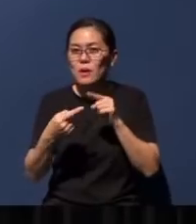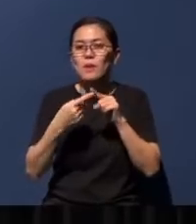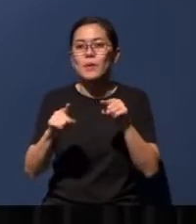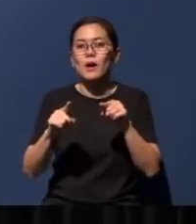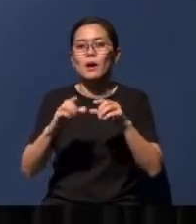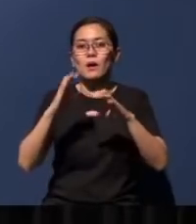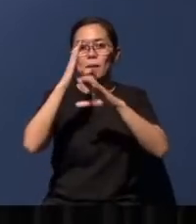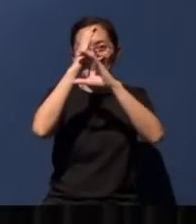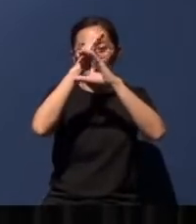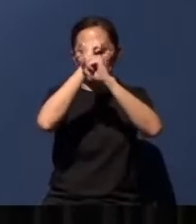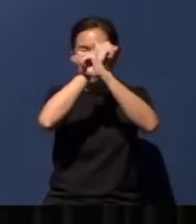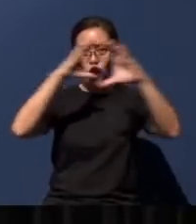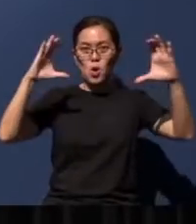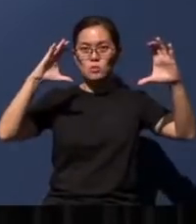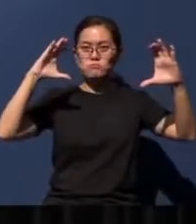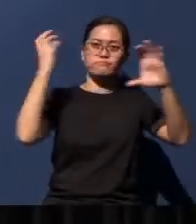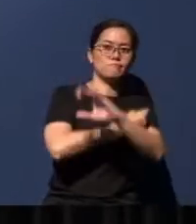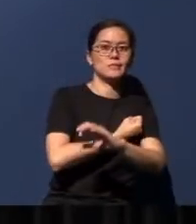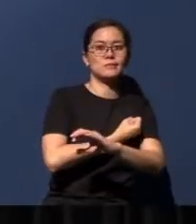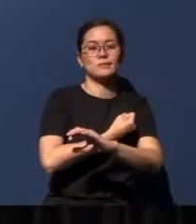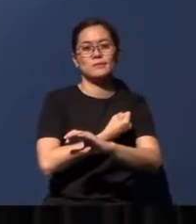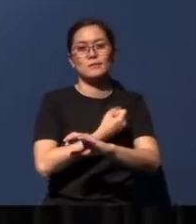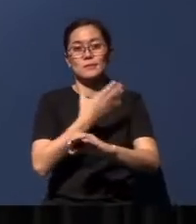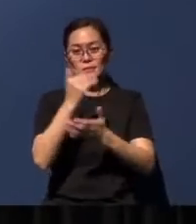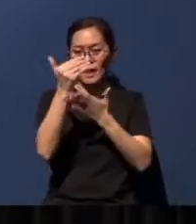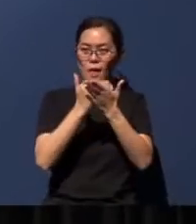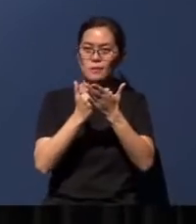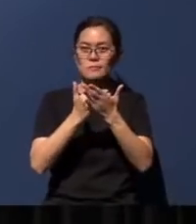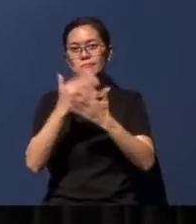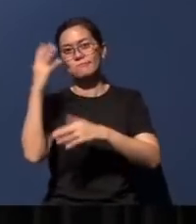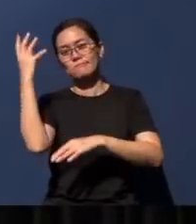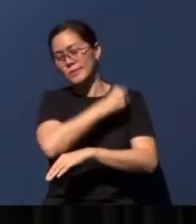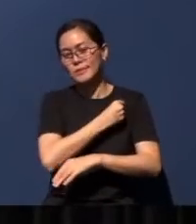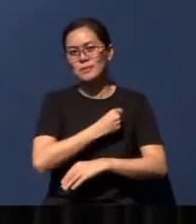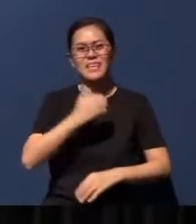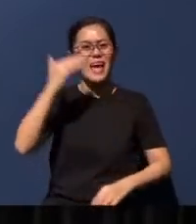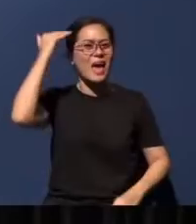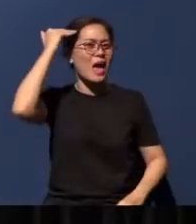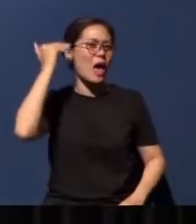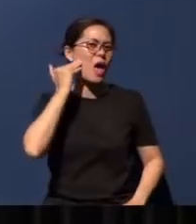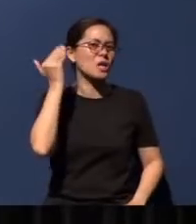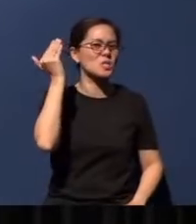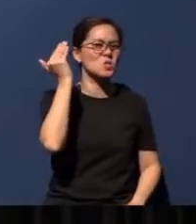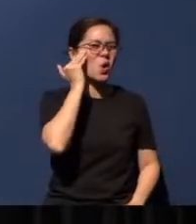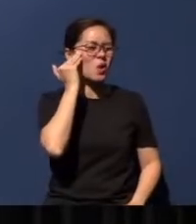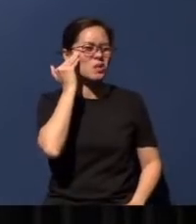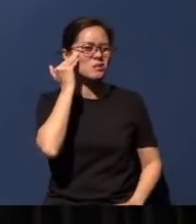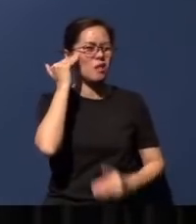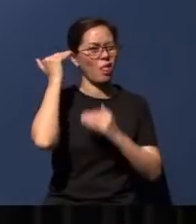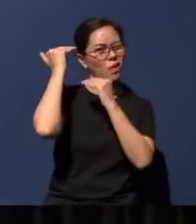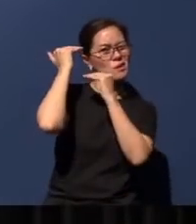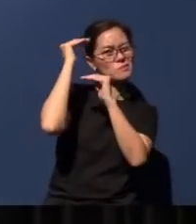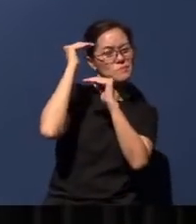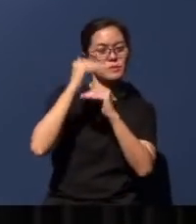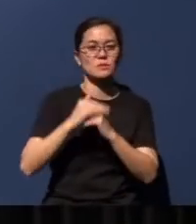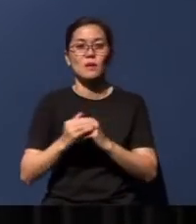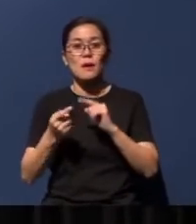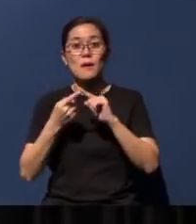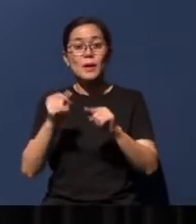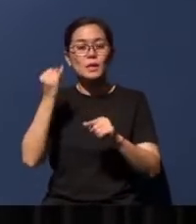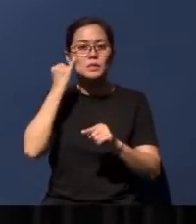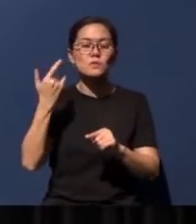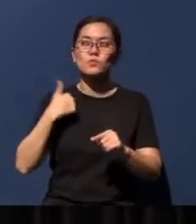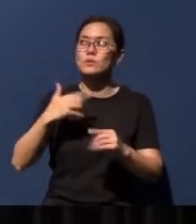we miss the intended lesson. Head knowledge can only do so much. But if we assimilate and apply